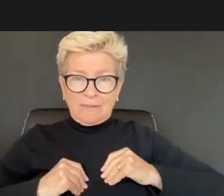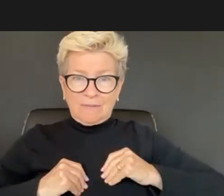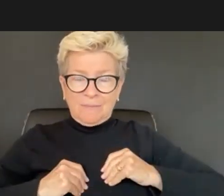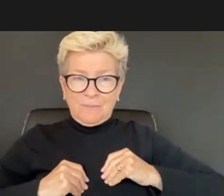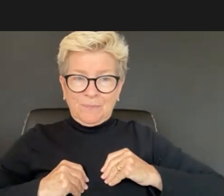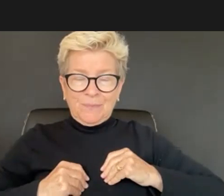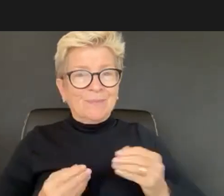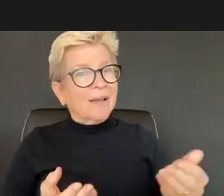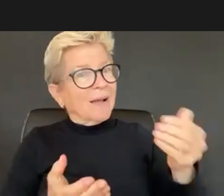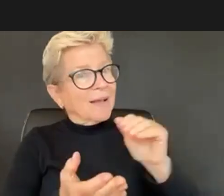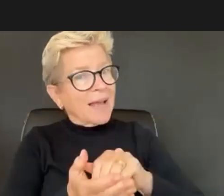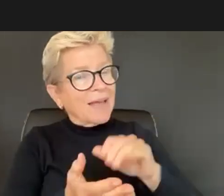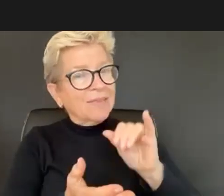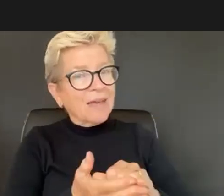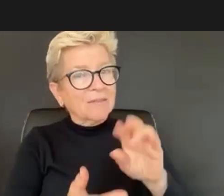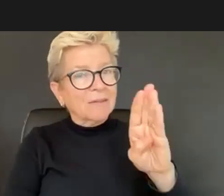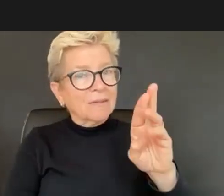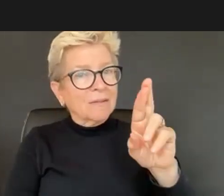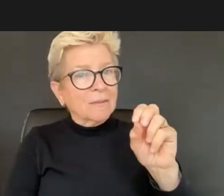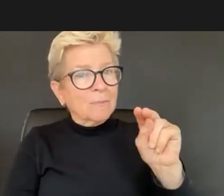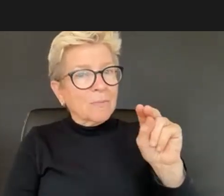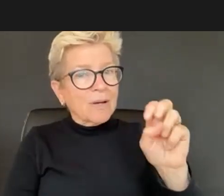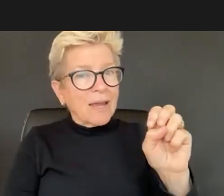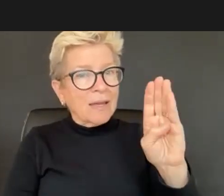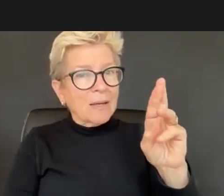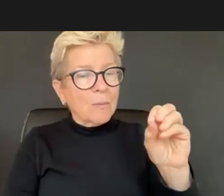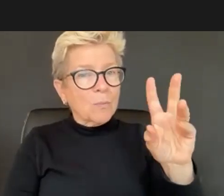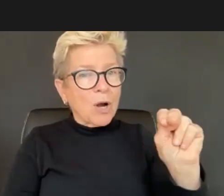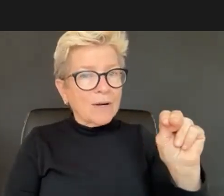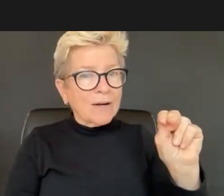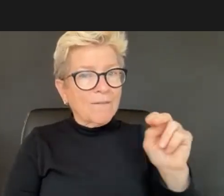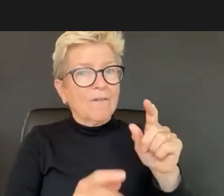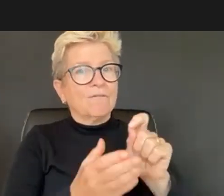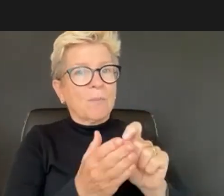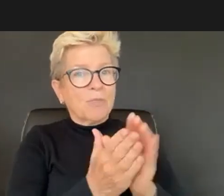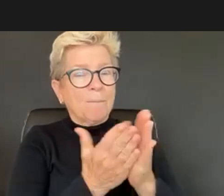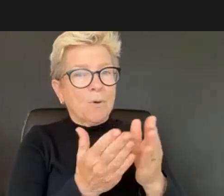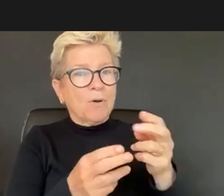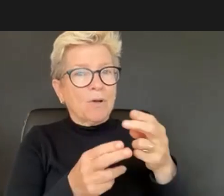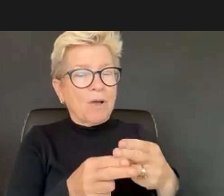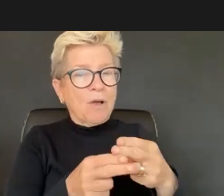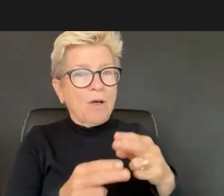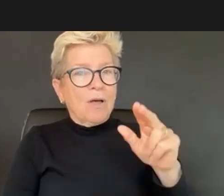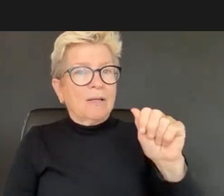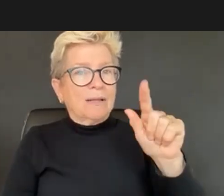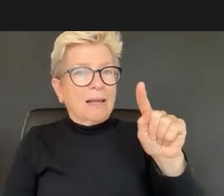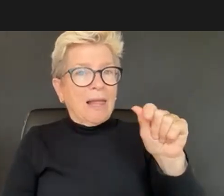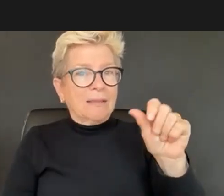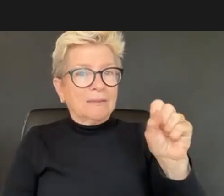Our sense of belonging can never be greater than our level of self acceptance.